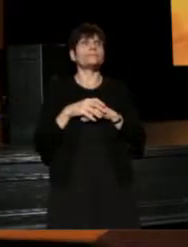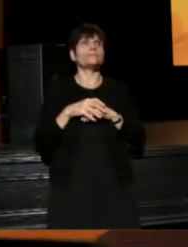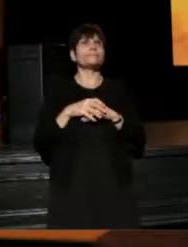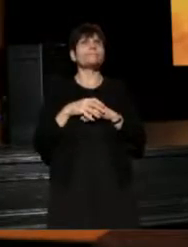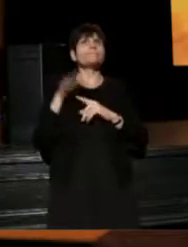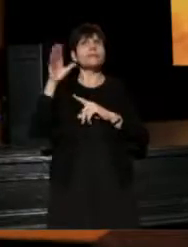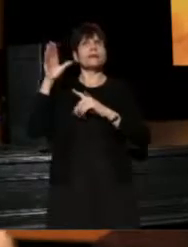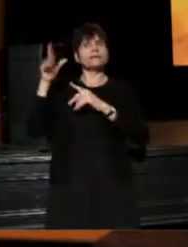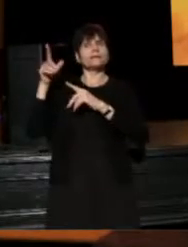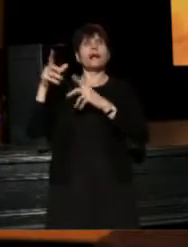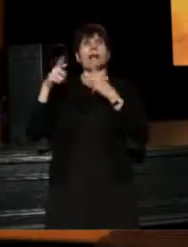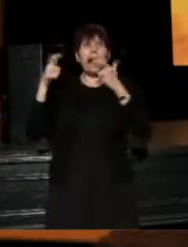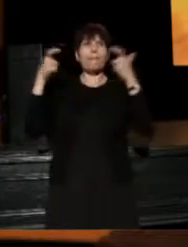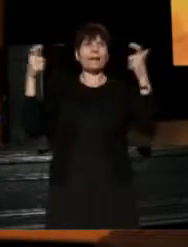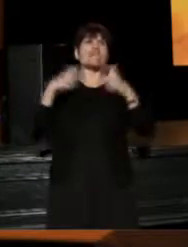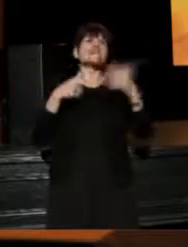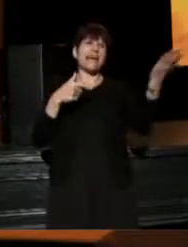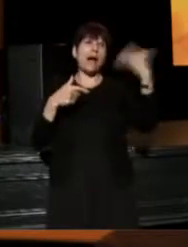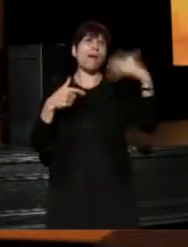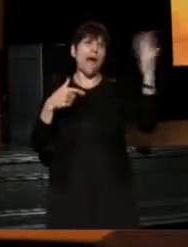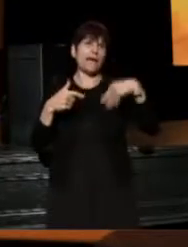And that's a lot bigger than just say, "Come on in!"